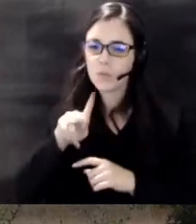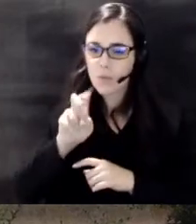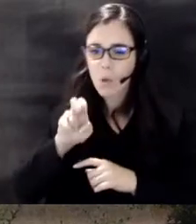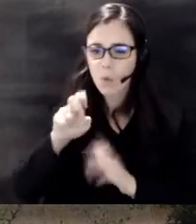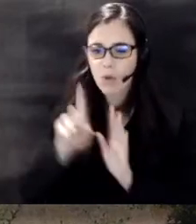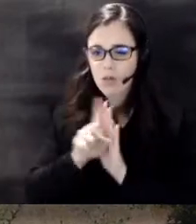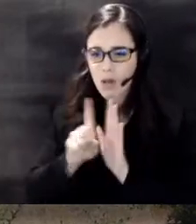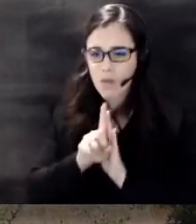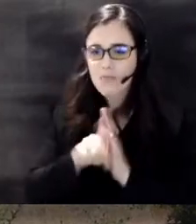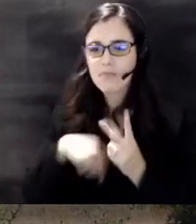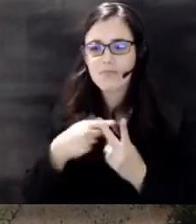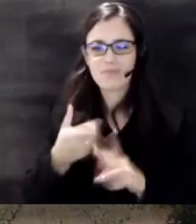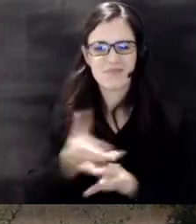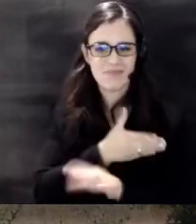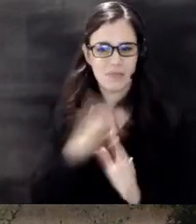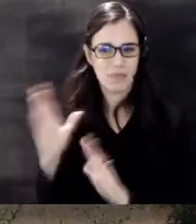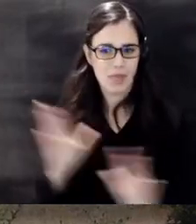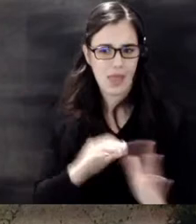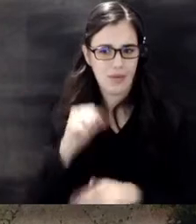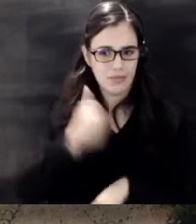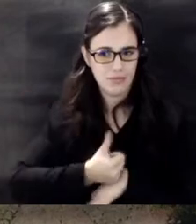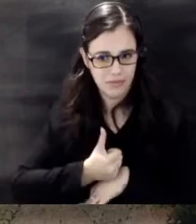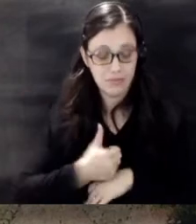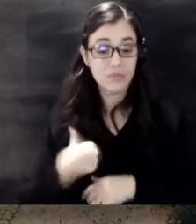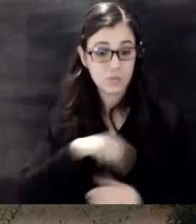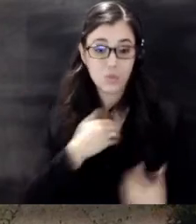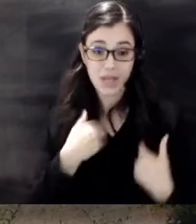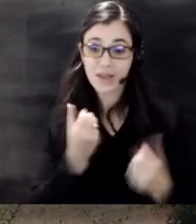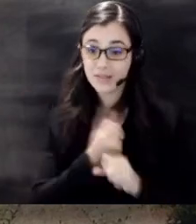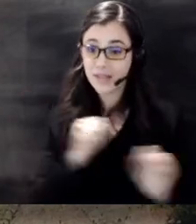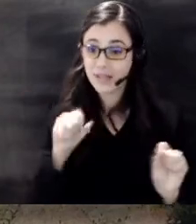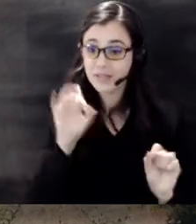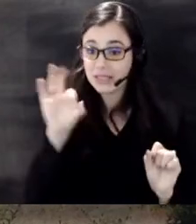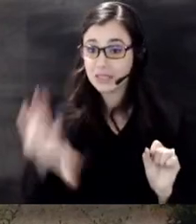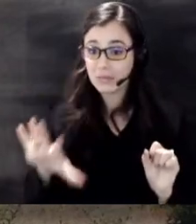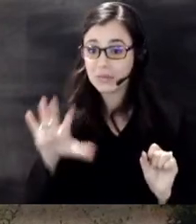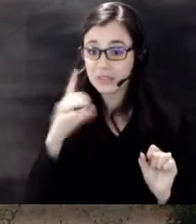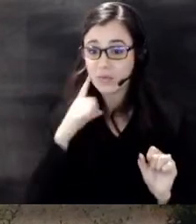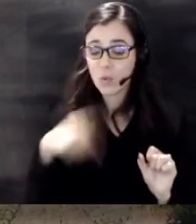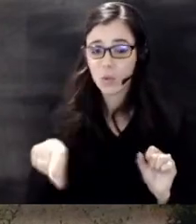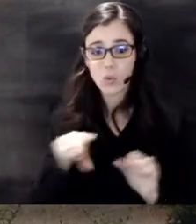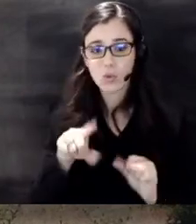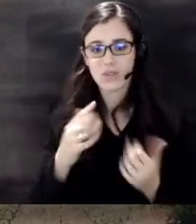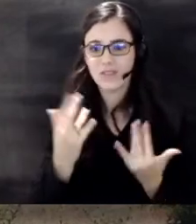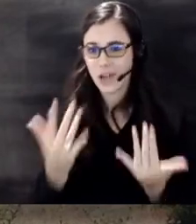the Wichita fire department has some safety tips for your fire escape plans make sure